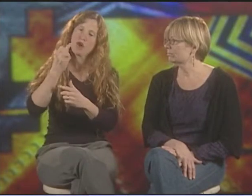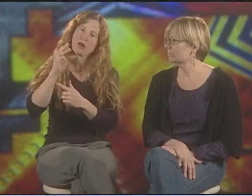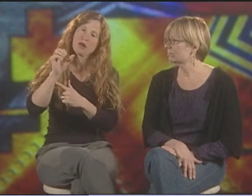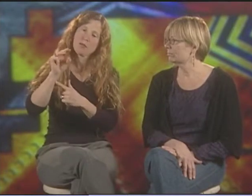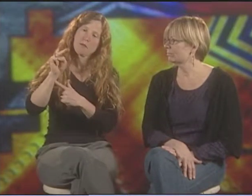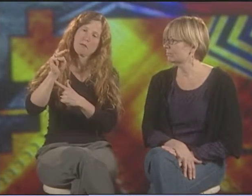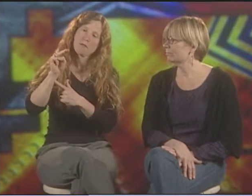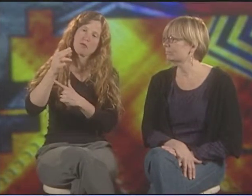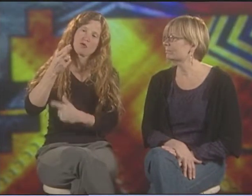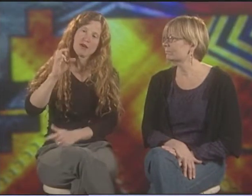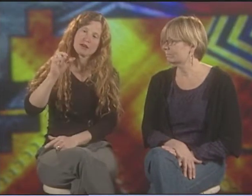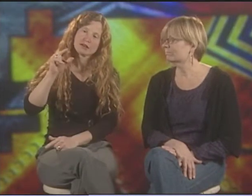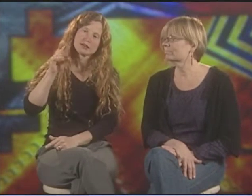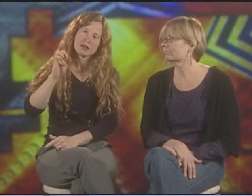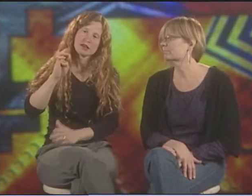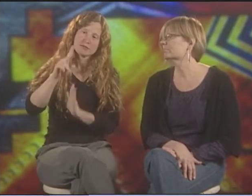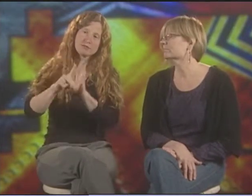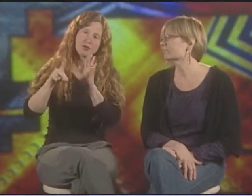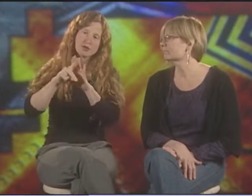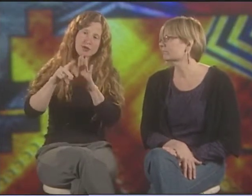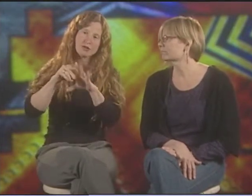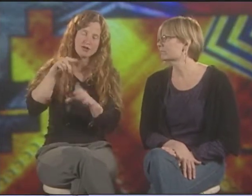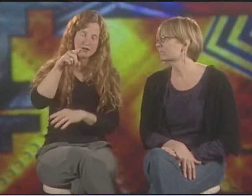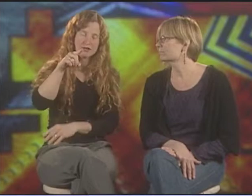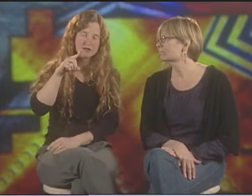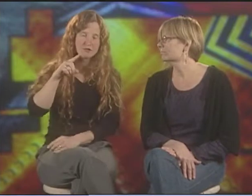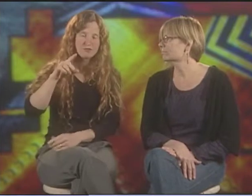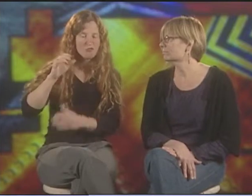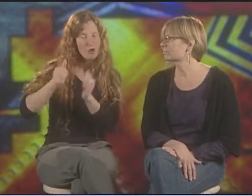THE HARLEM RENAISSANCE, THAT'S A GREAT EXAMPLE.